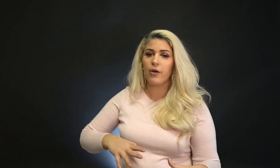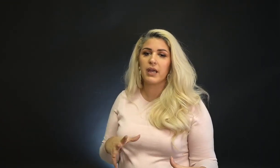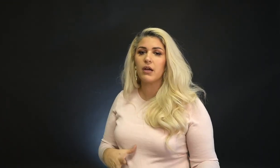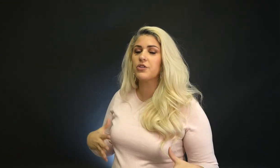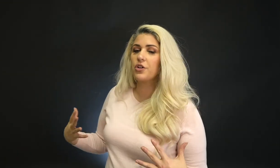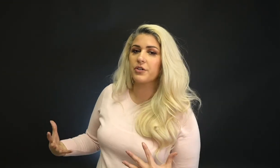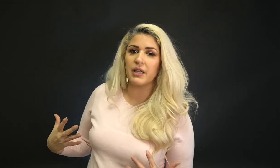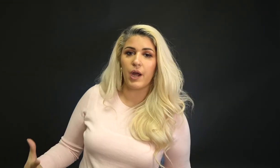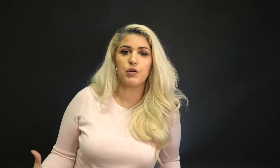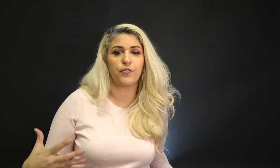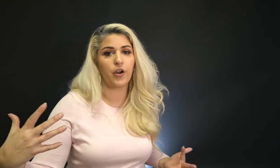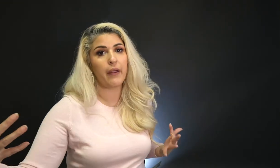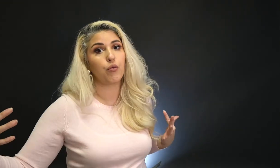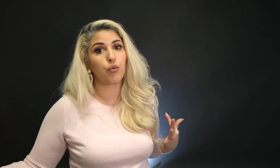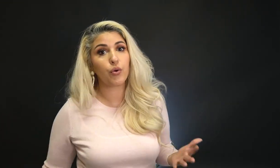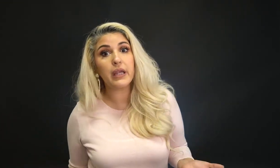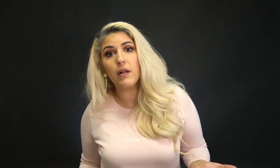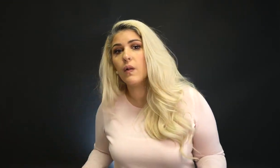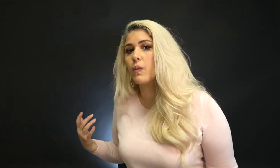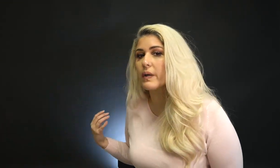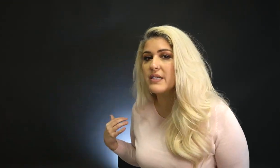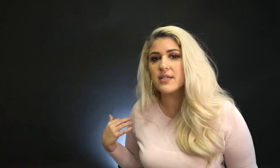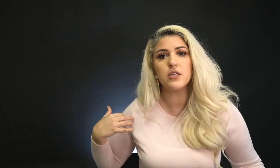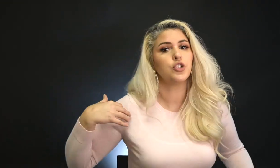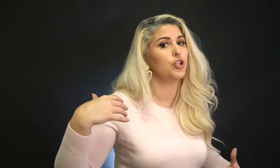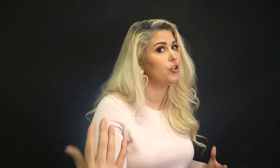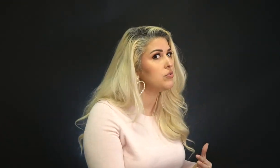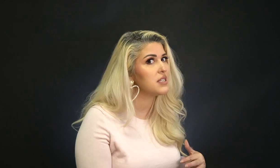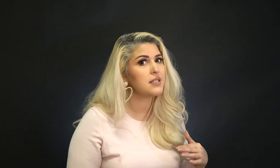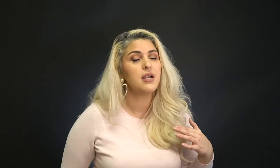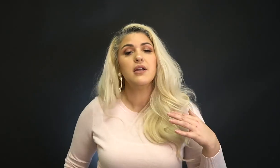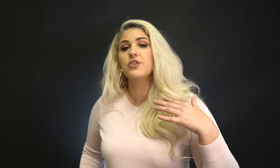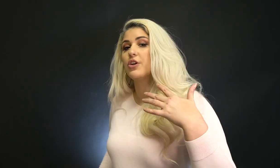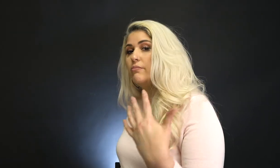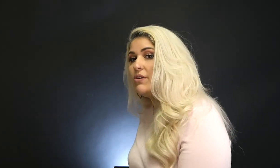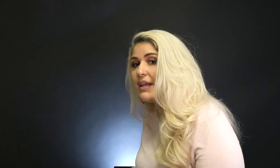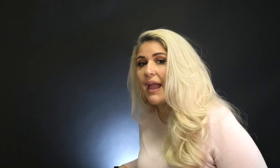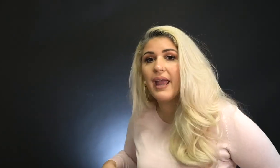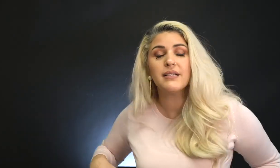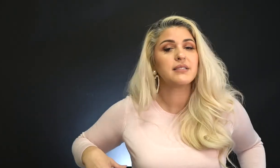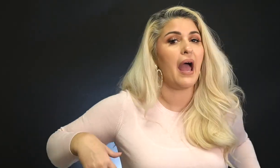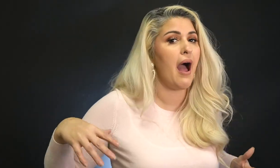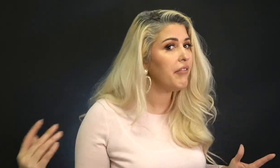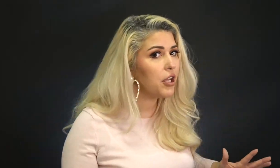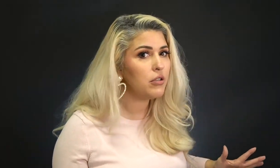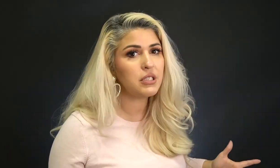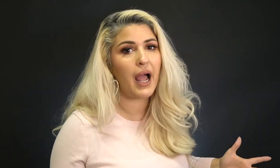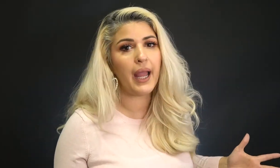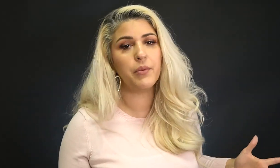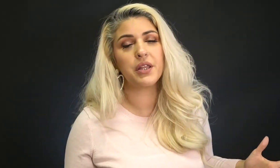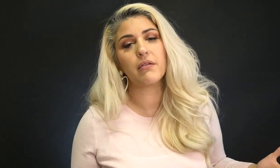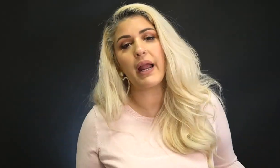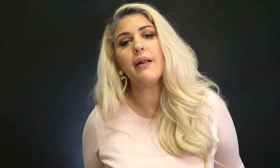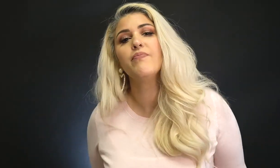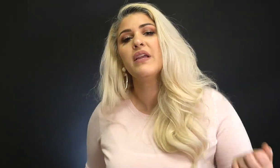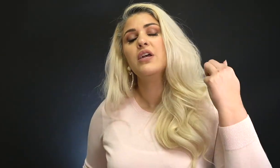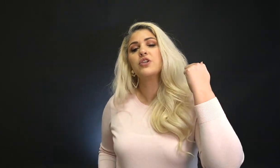You're here to learn a language for a real reason, to use it, to communicate, to have a good old time with it, right?